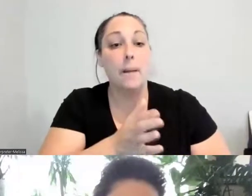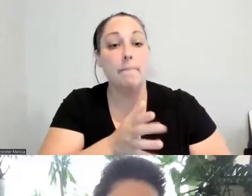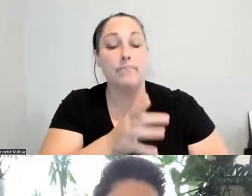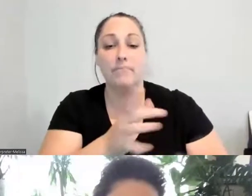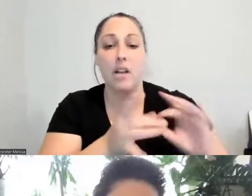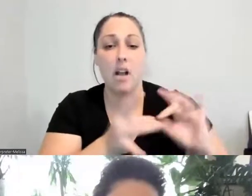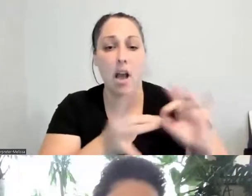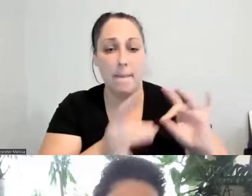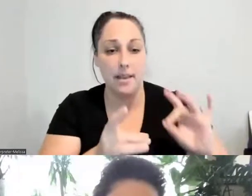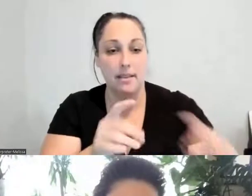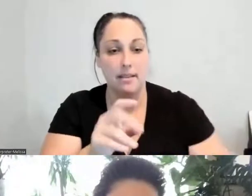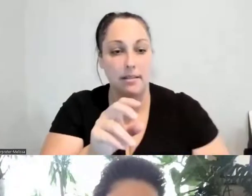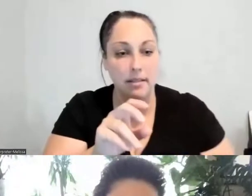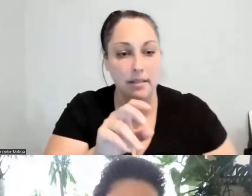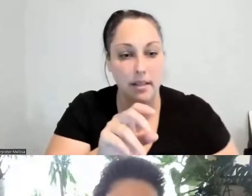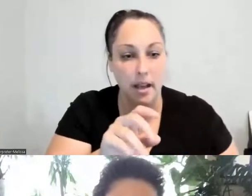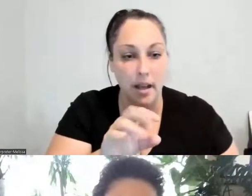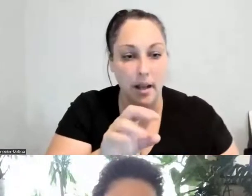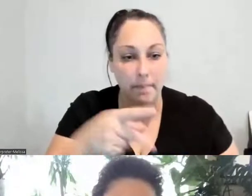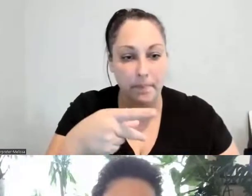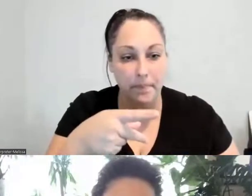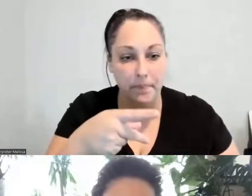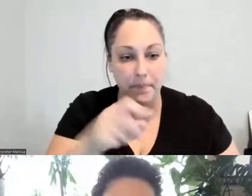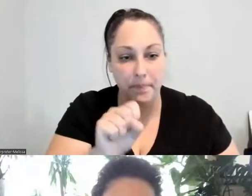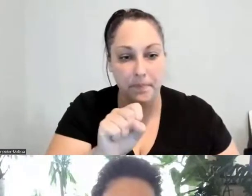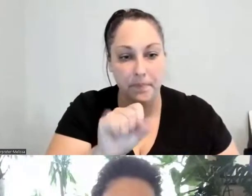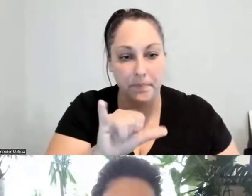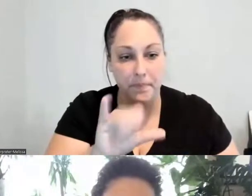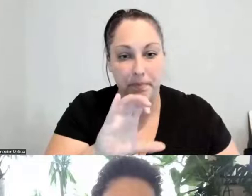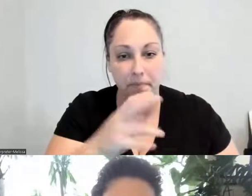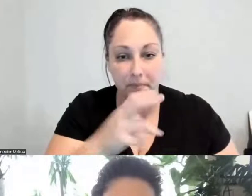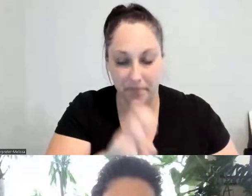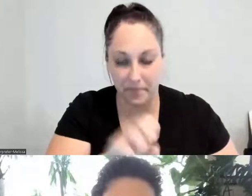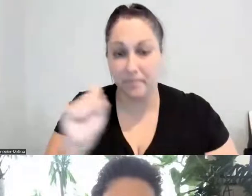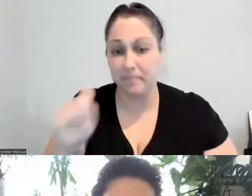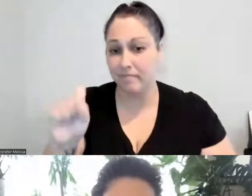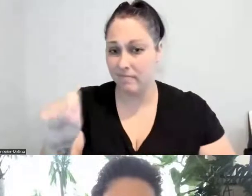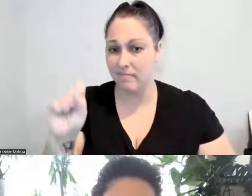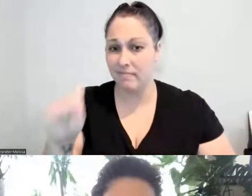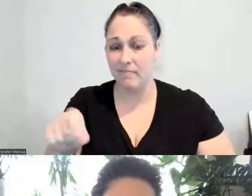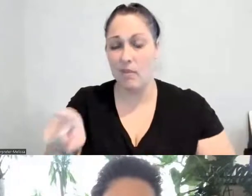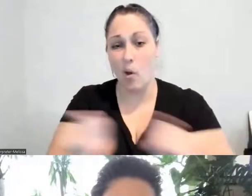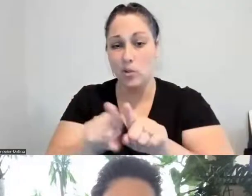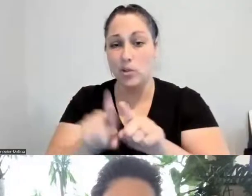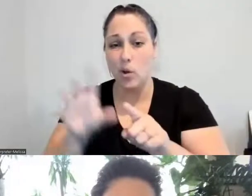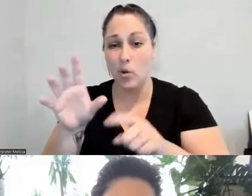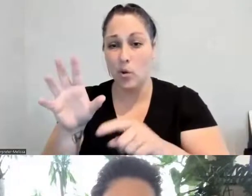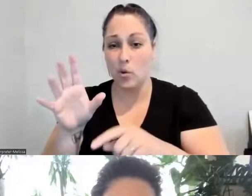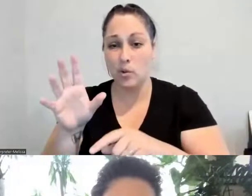Again, what our sister Denisa said, and people ask.